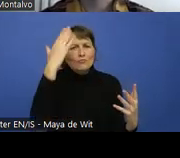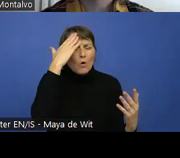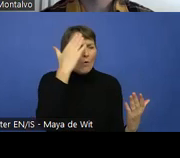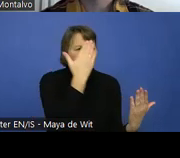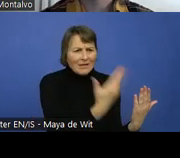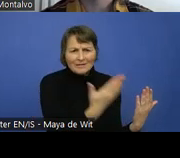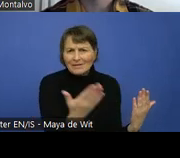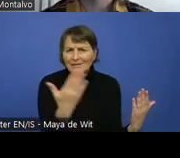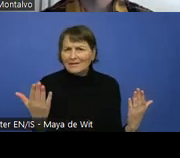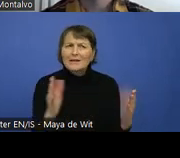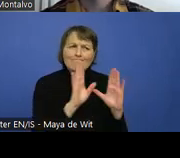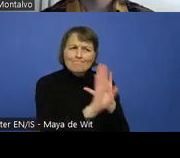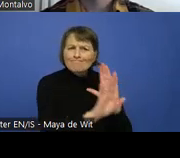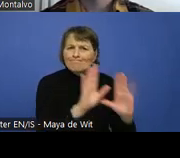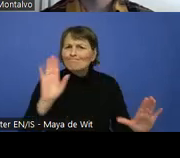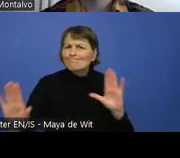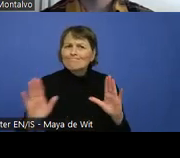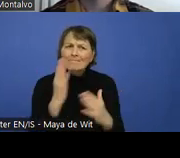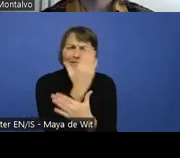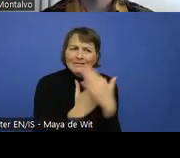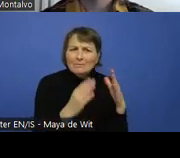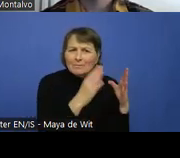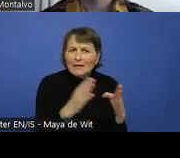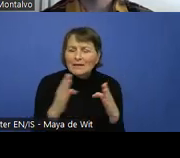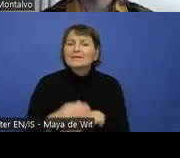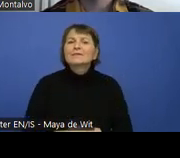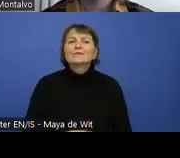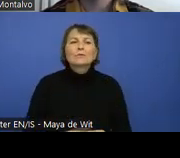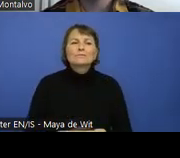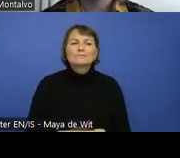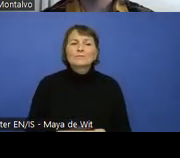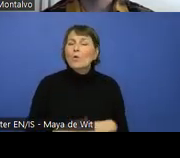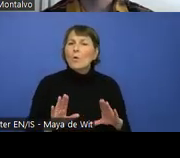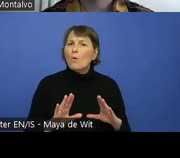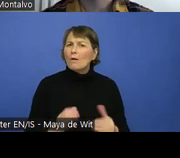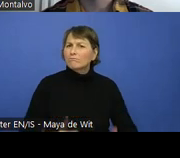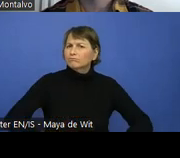And not just the types but also the different modules of disabilities, which is which gives